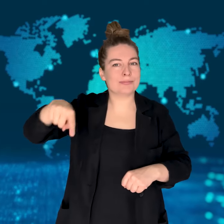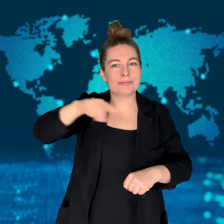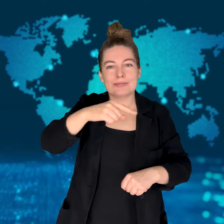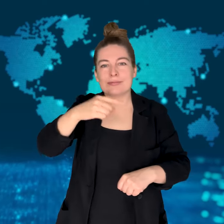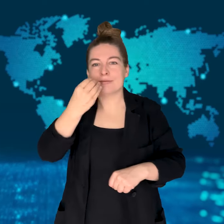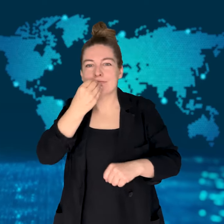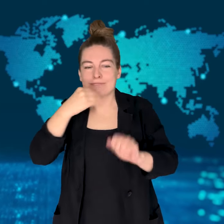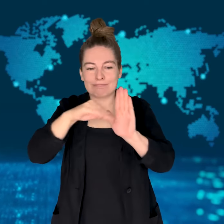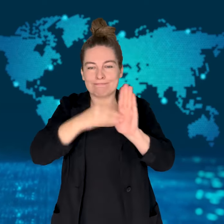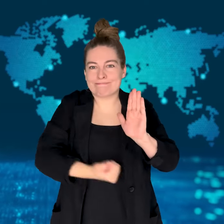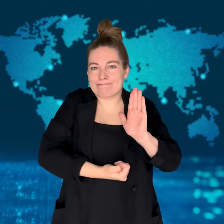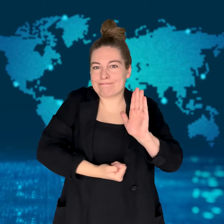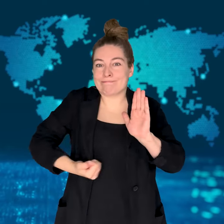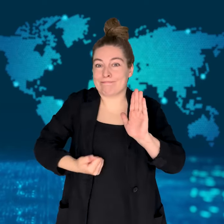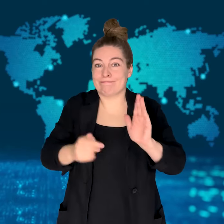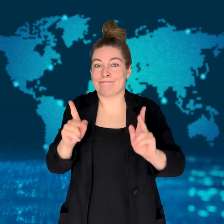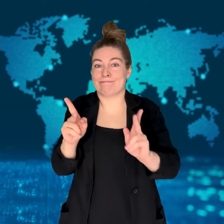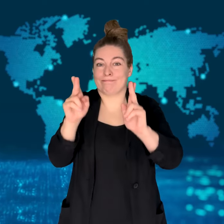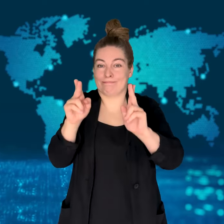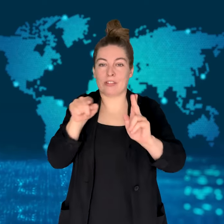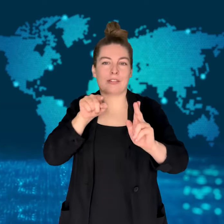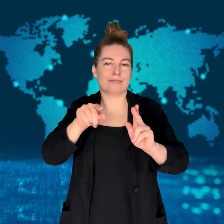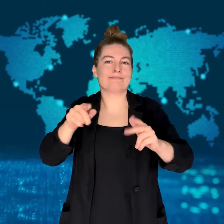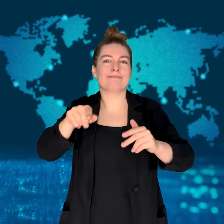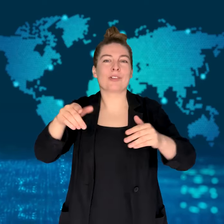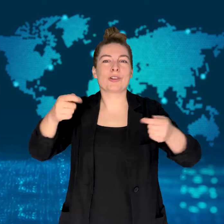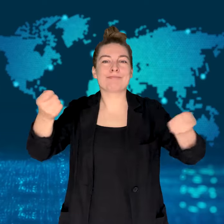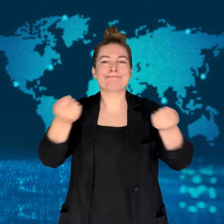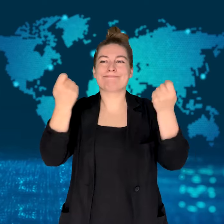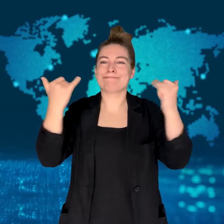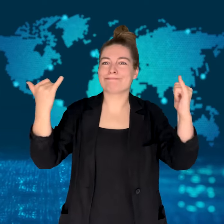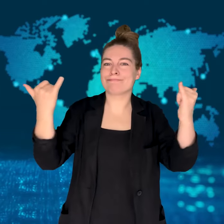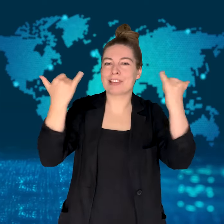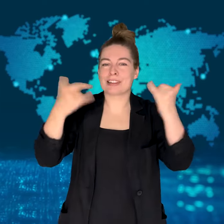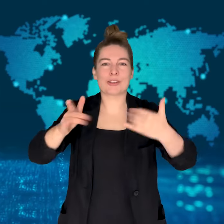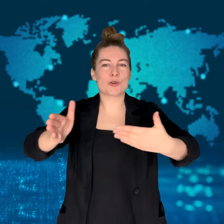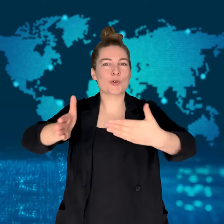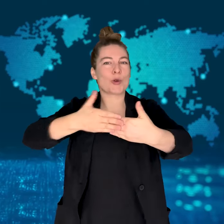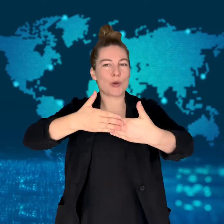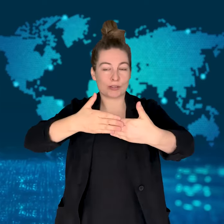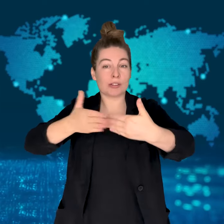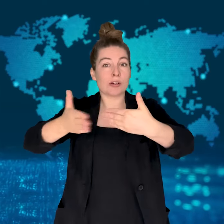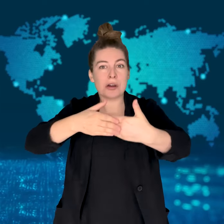The club was closed for repairs during the celebration of Ramadan,